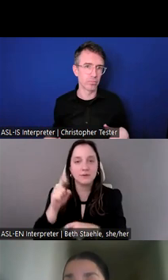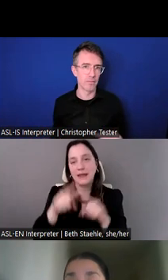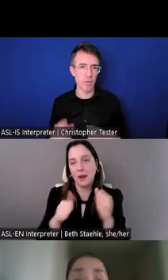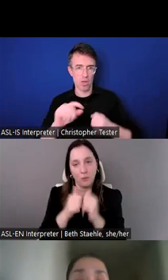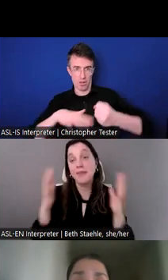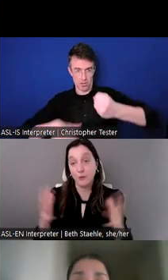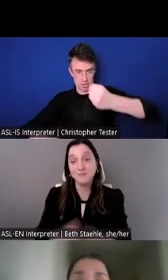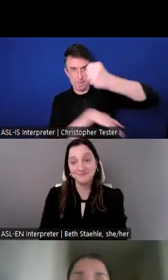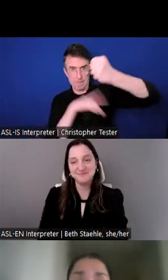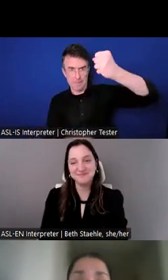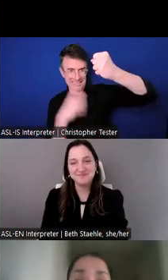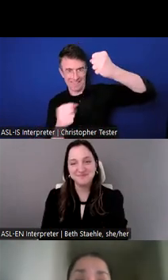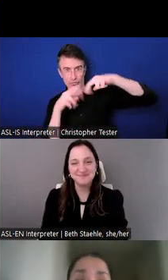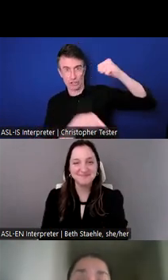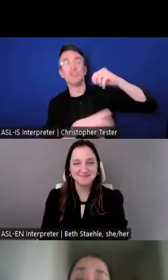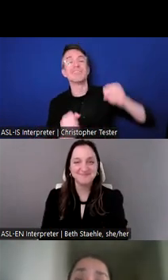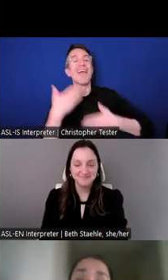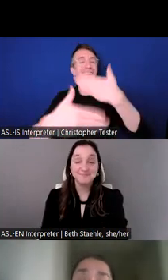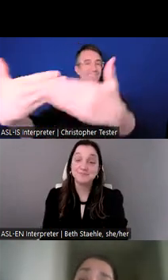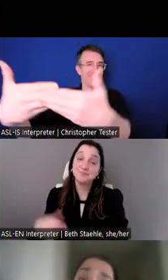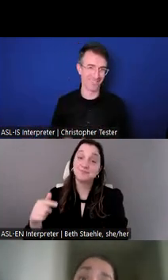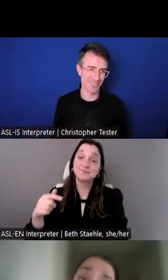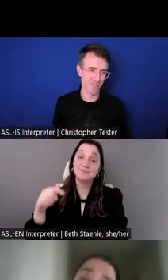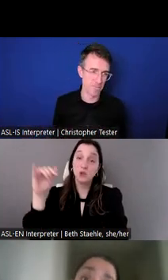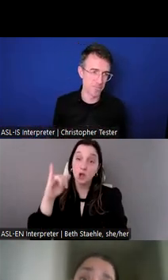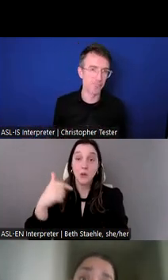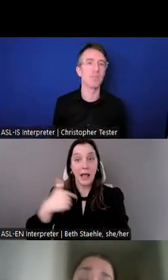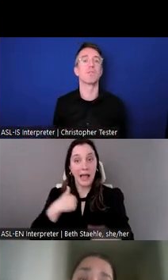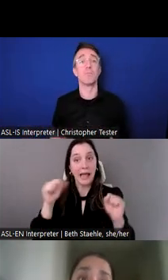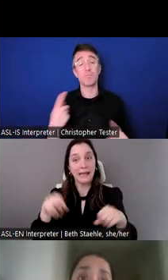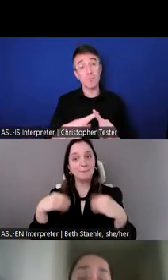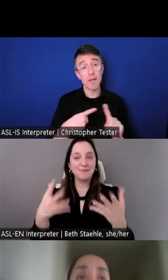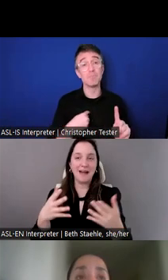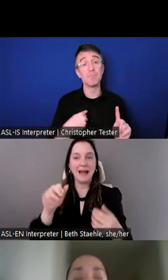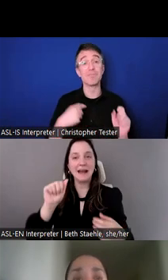I also have the opportunity of providing administrative support towards the program.